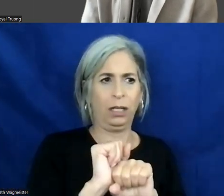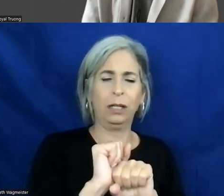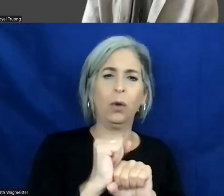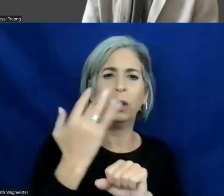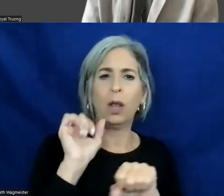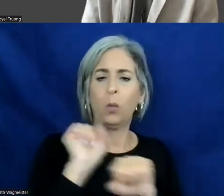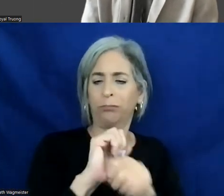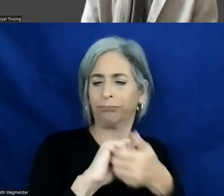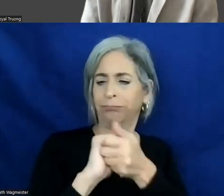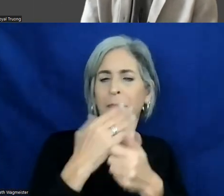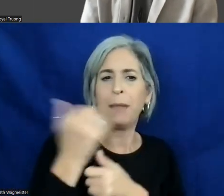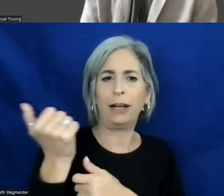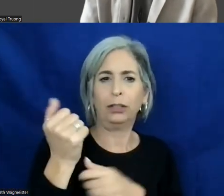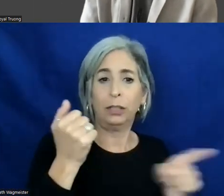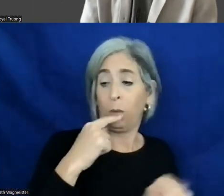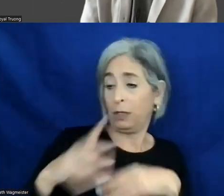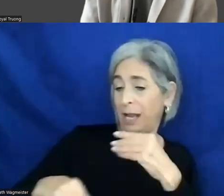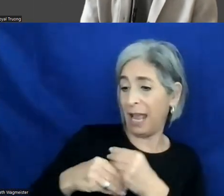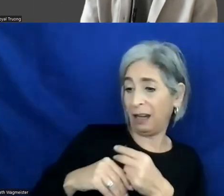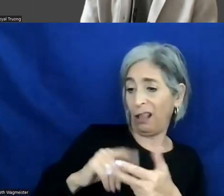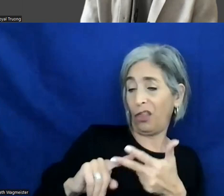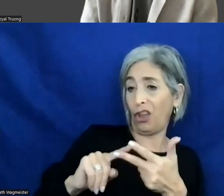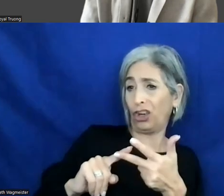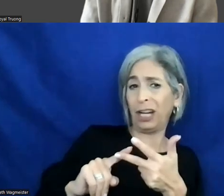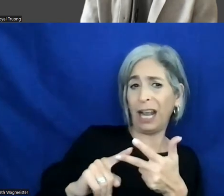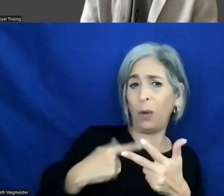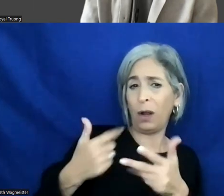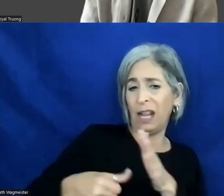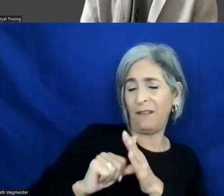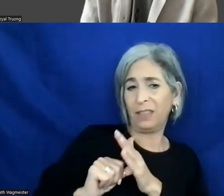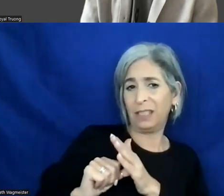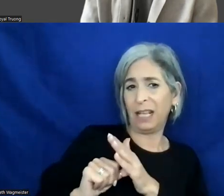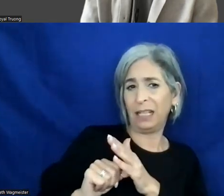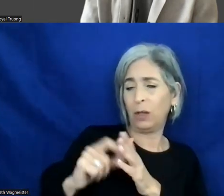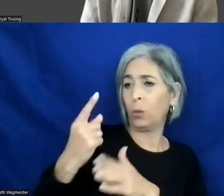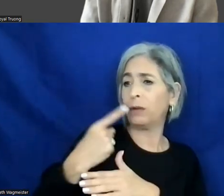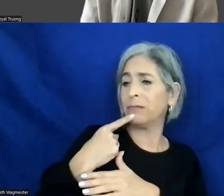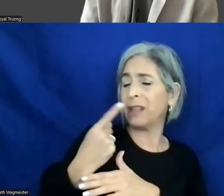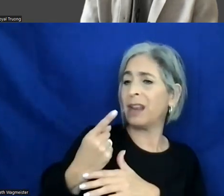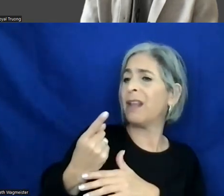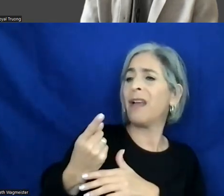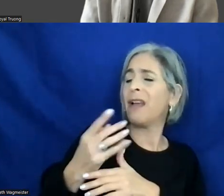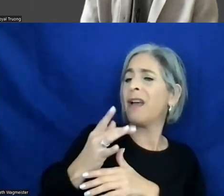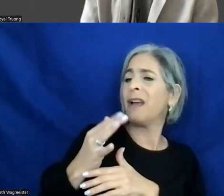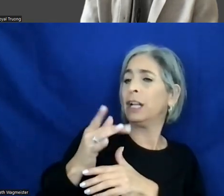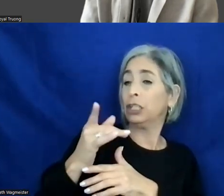I want to emphasize what was said about low hanging fruit, the solution, it is